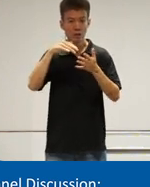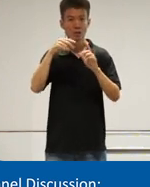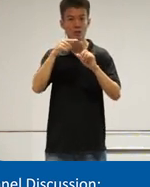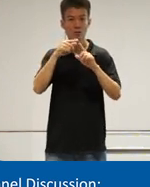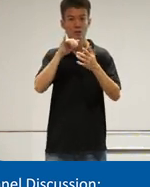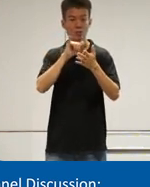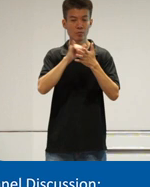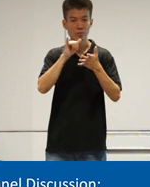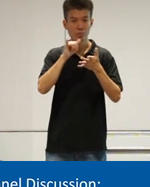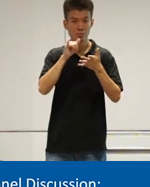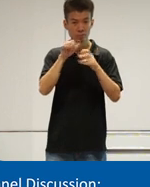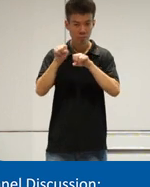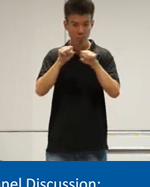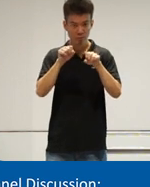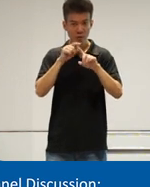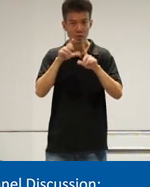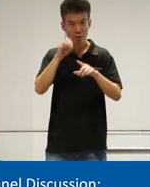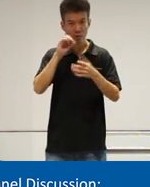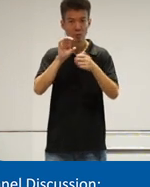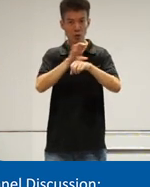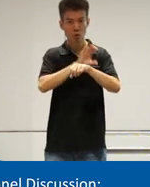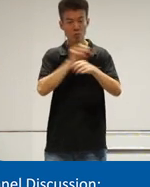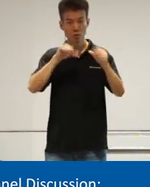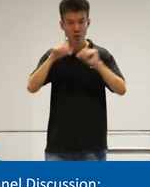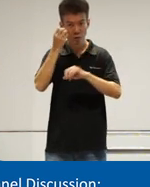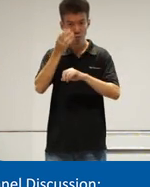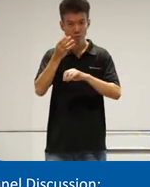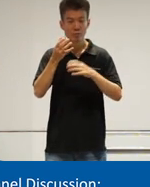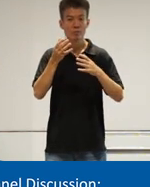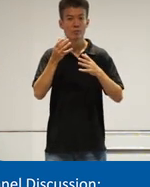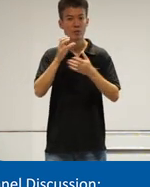Systems so when I was taking my computer science and information systems courses that was uh when